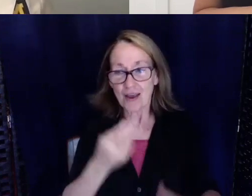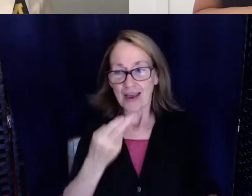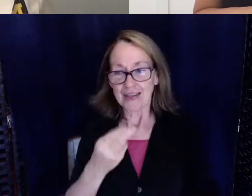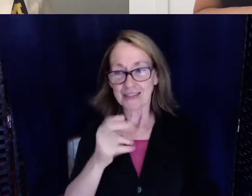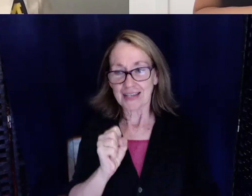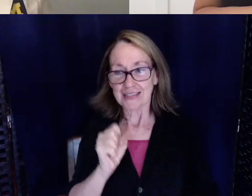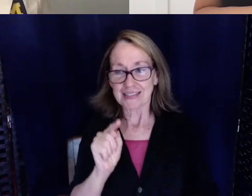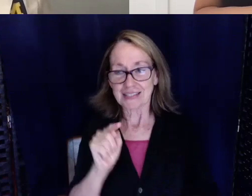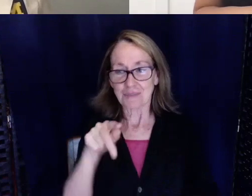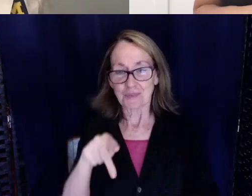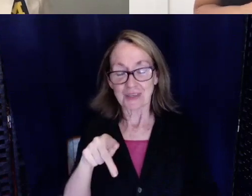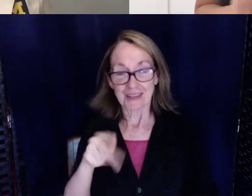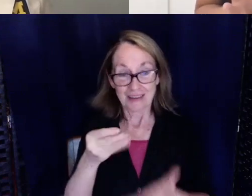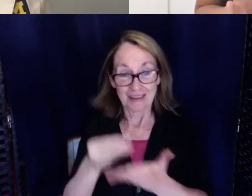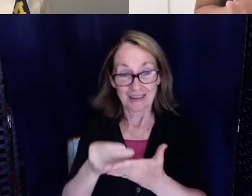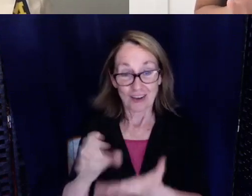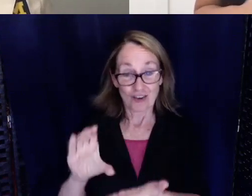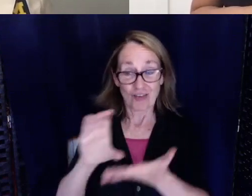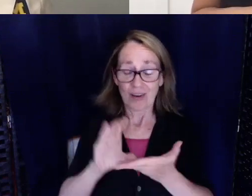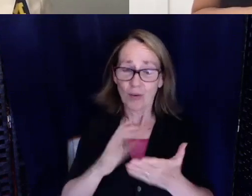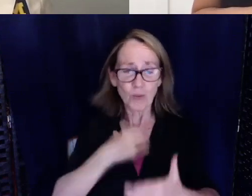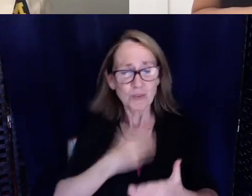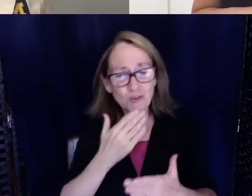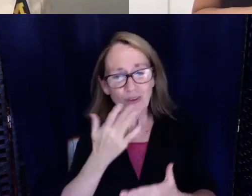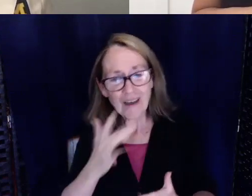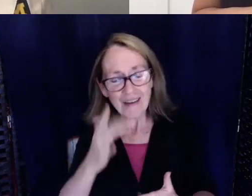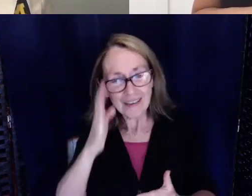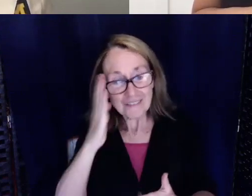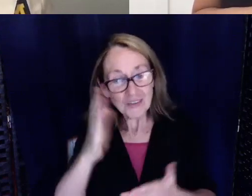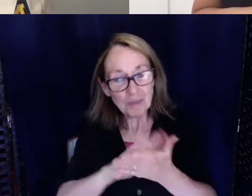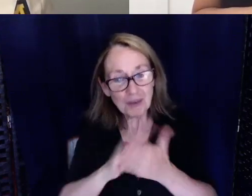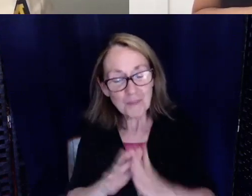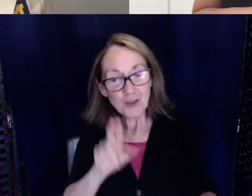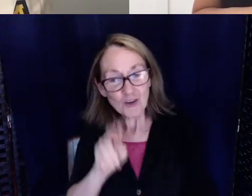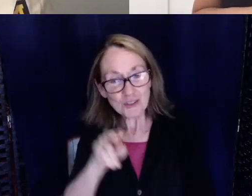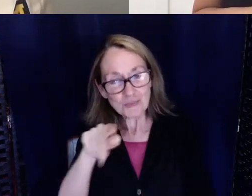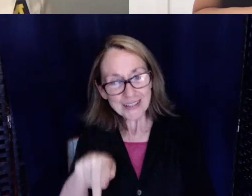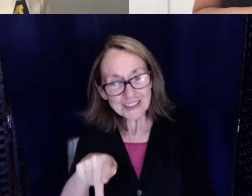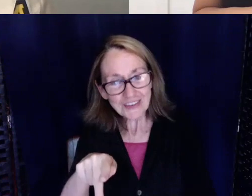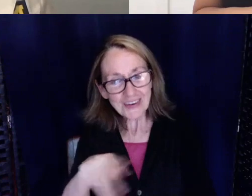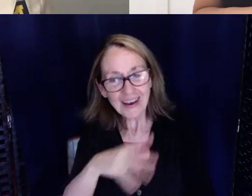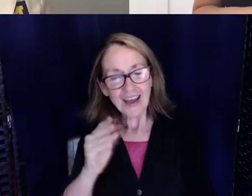and we wish you all the luck in in the future in becoming a nurse practitioner and we look forward to seeing